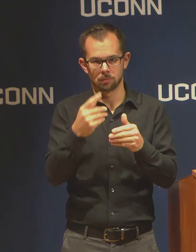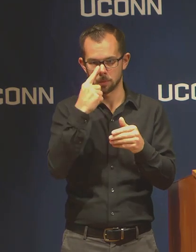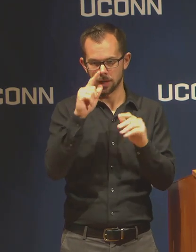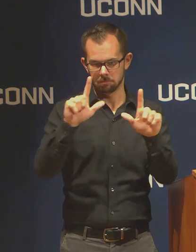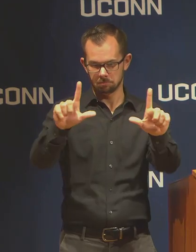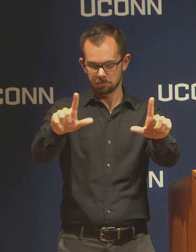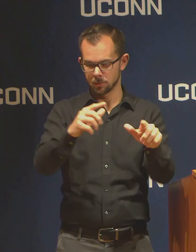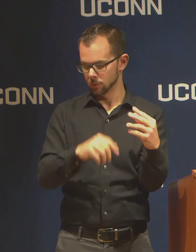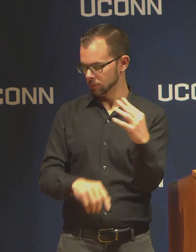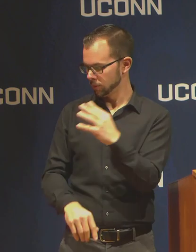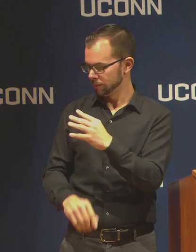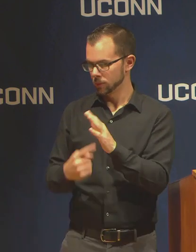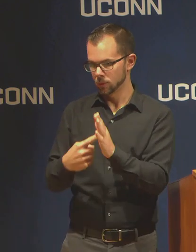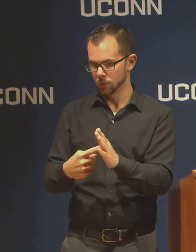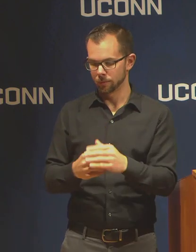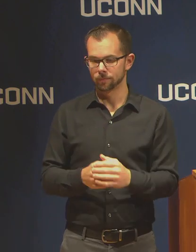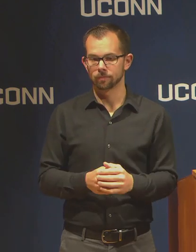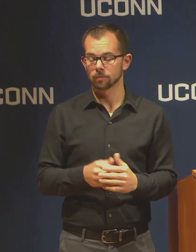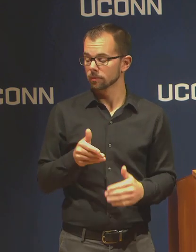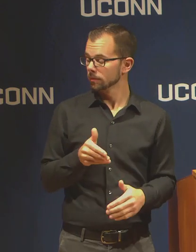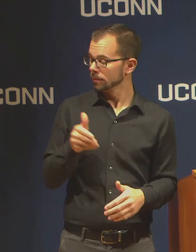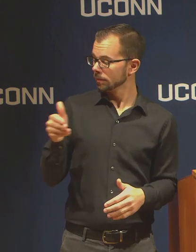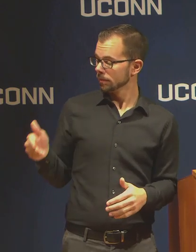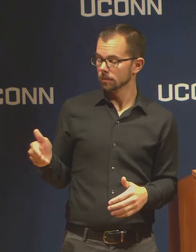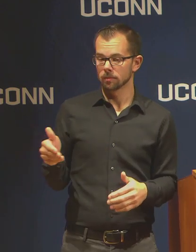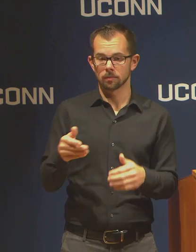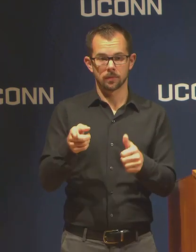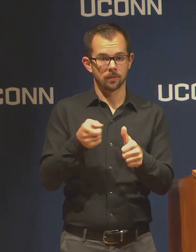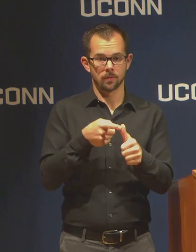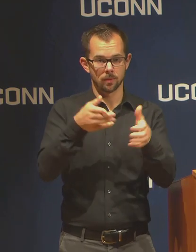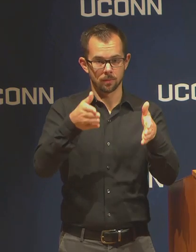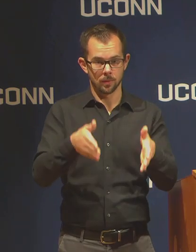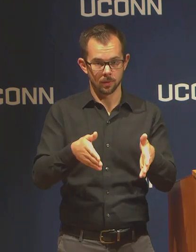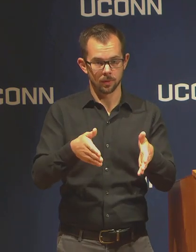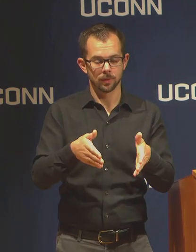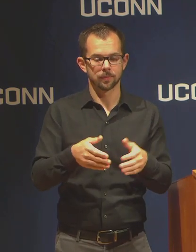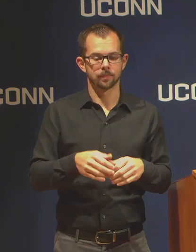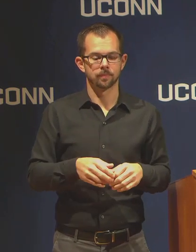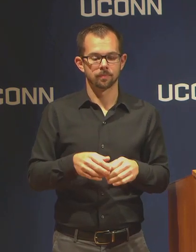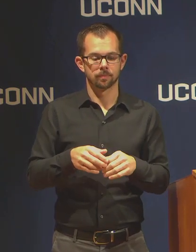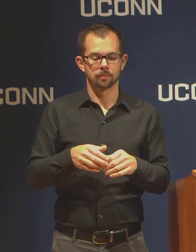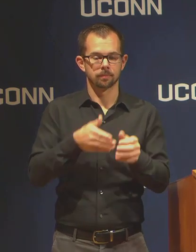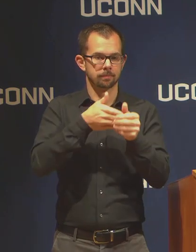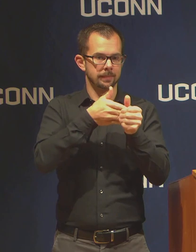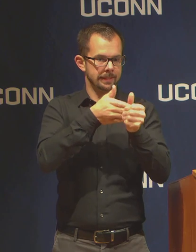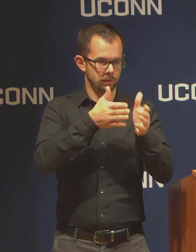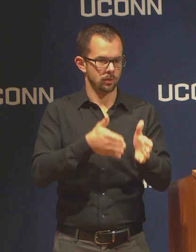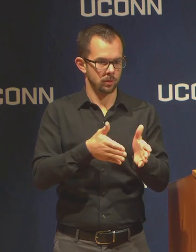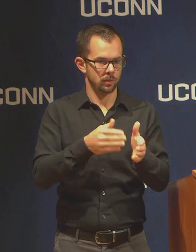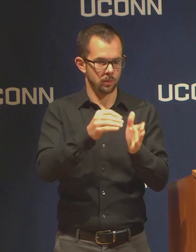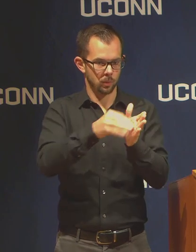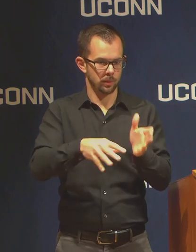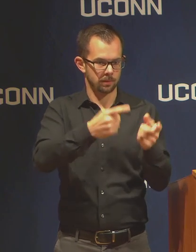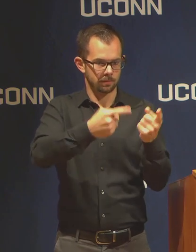First to my right is the leader of the Student Affairs Committee,